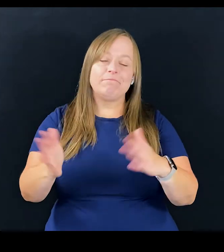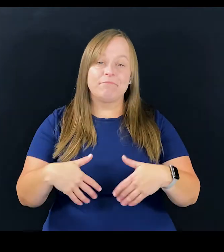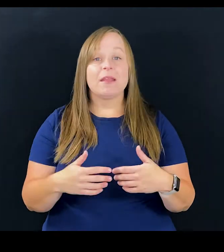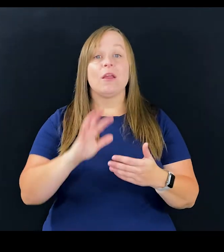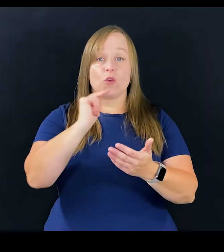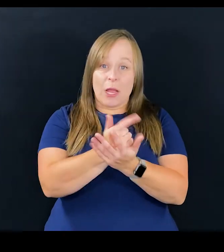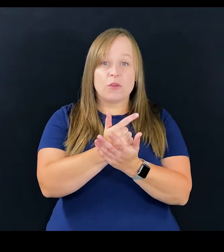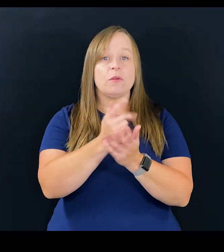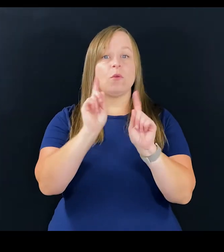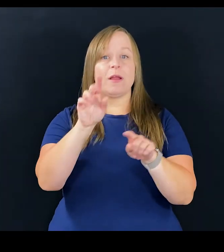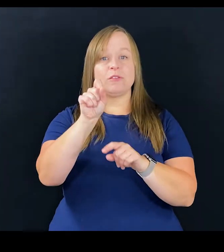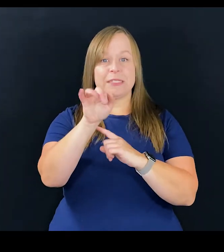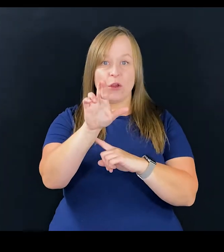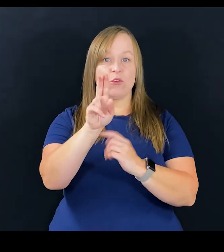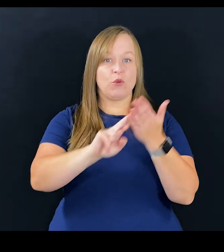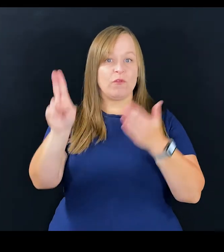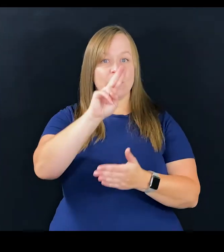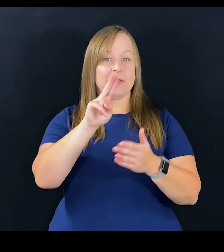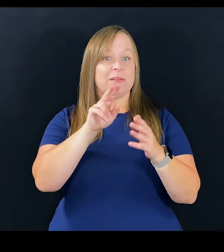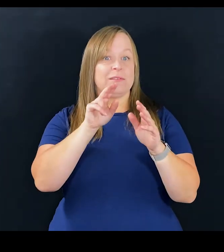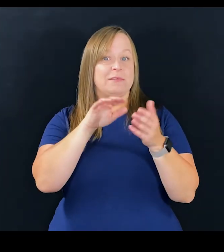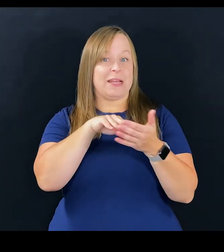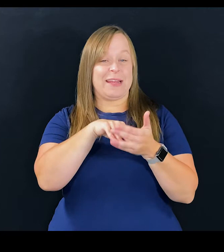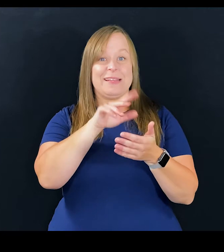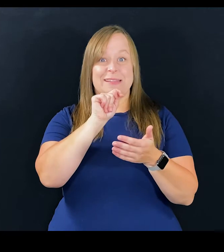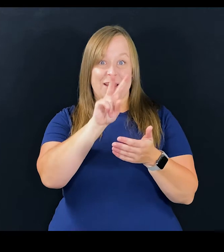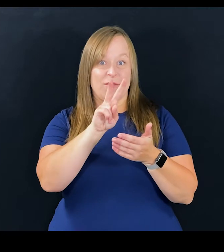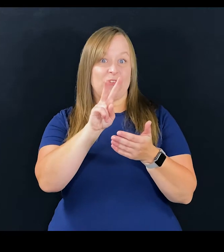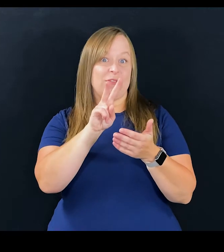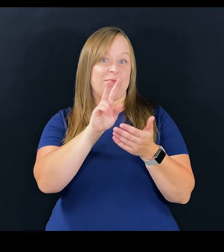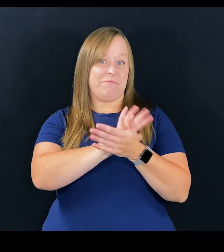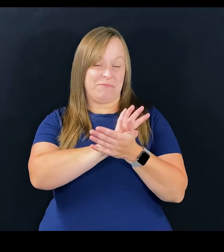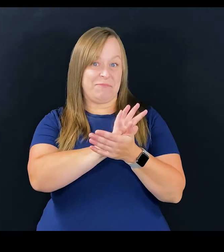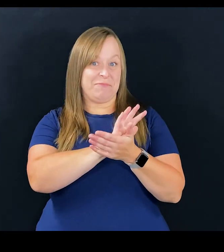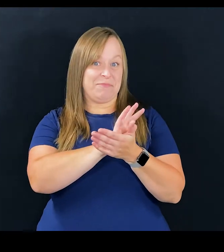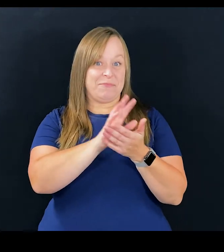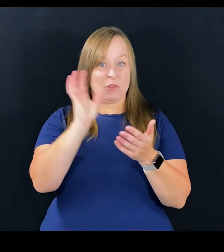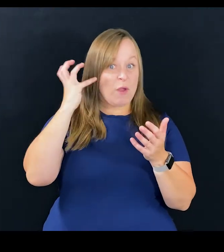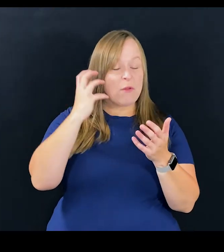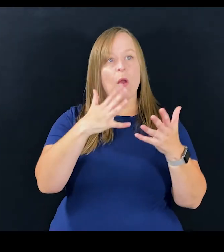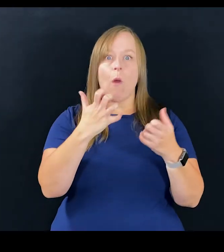but graduated, went to Syracuse university to study television, radio, film, really wanted to be involved in TV because I loved